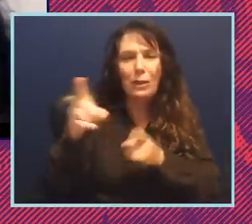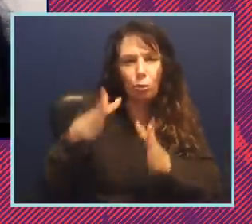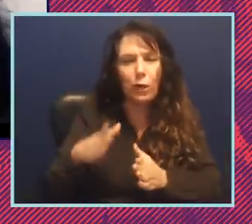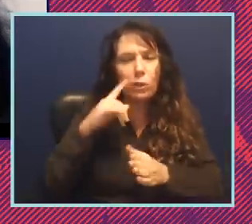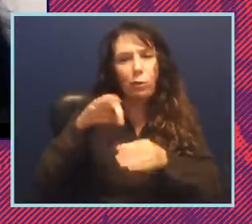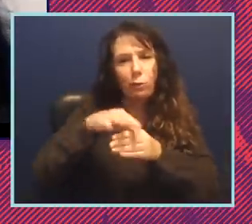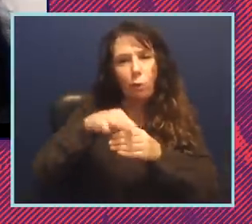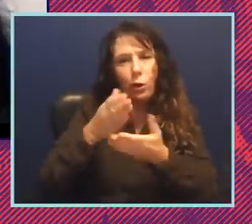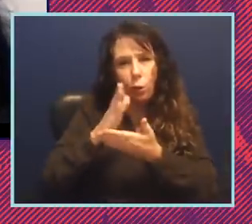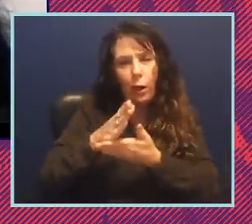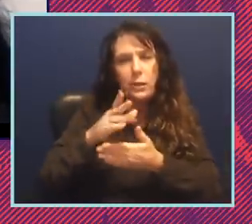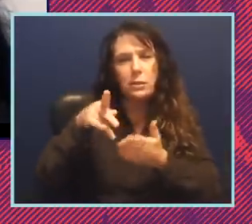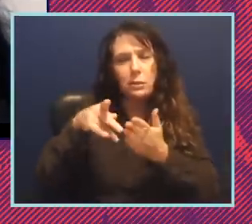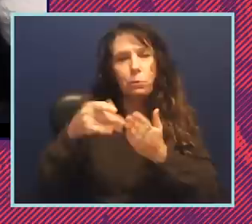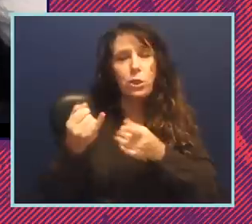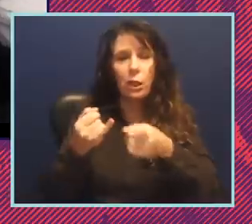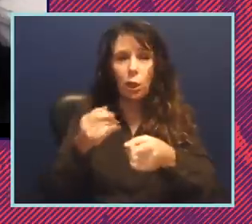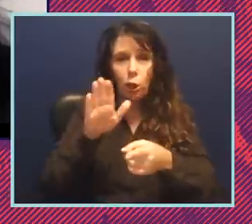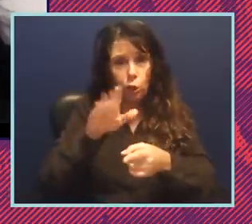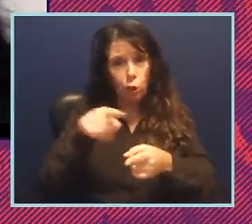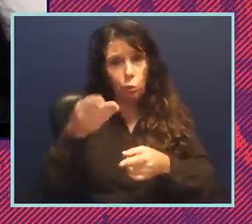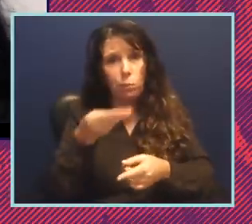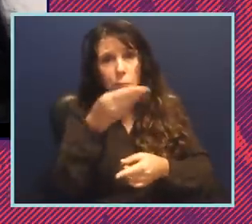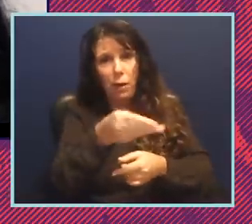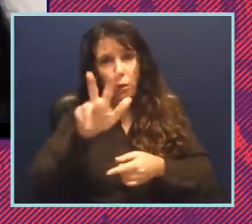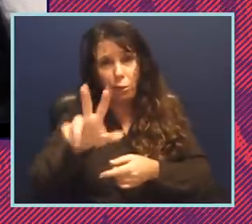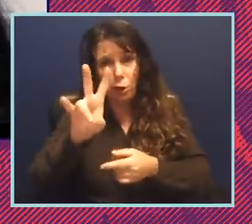if I remember correctly, brought thirty seven lawsuits from March through November.